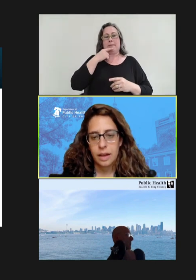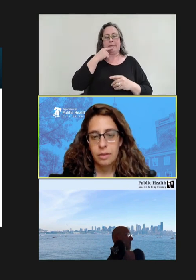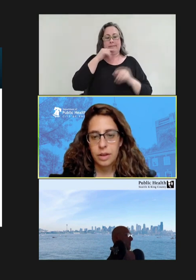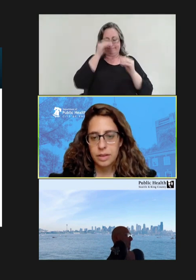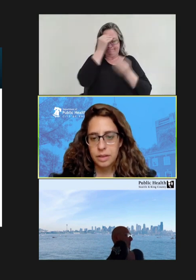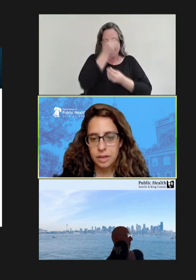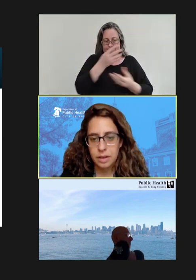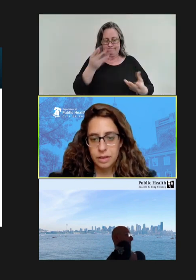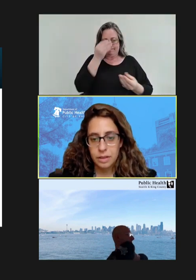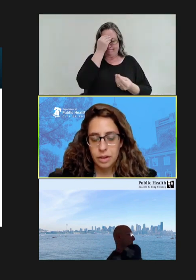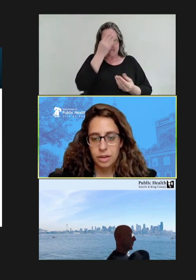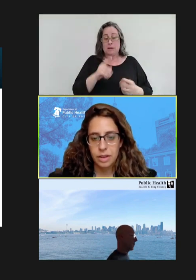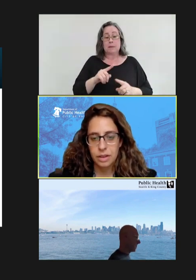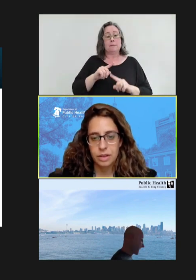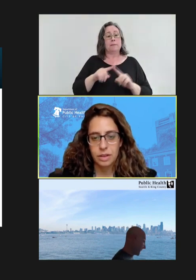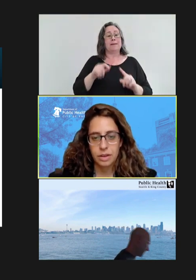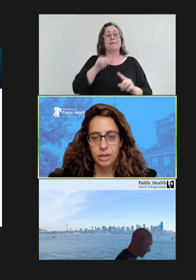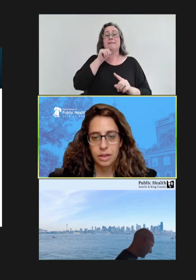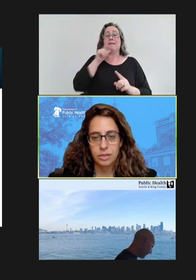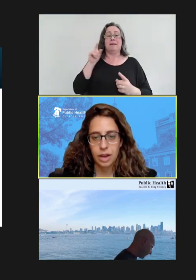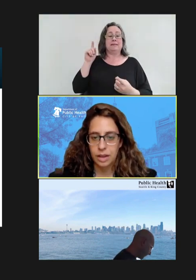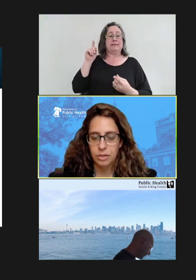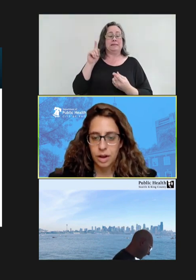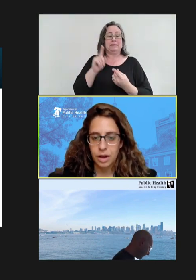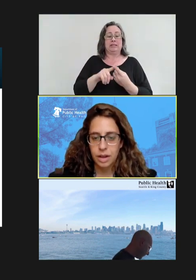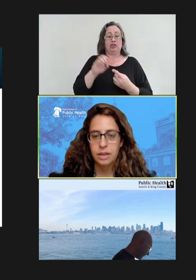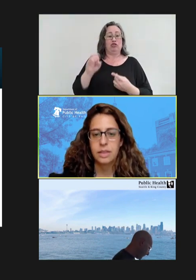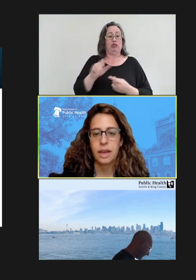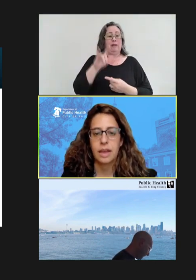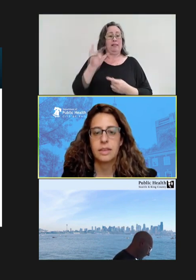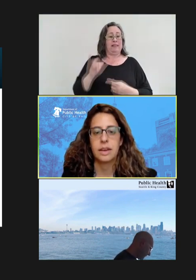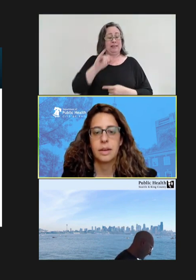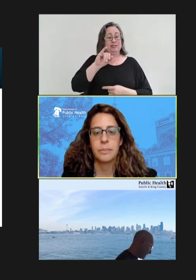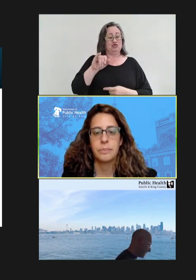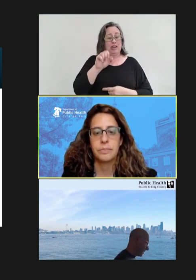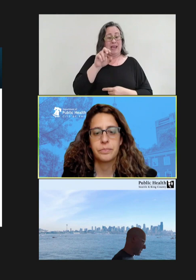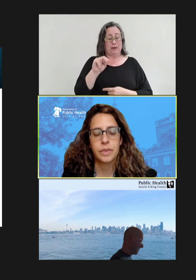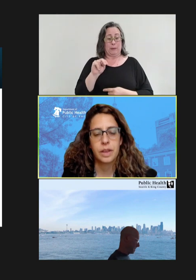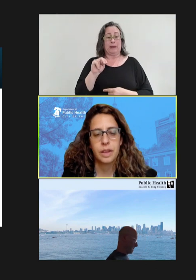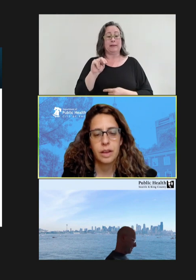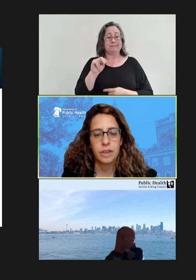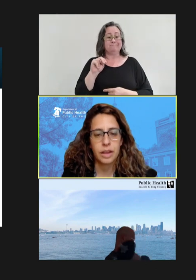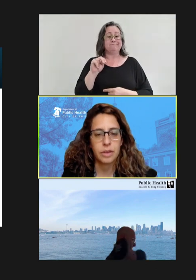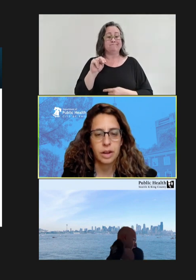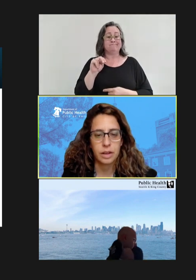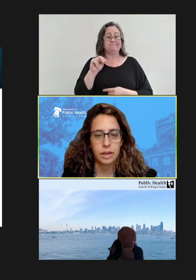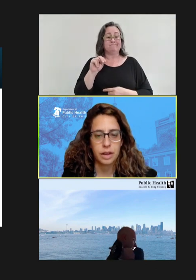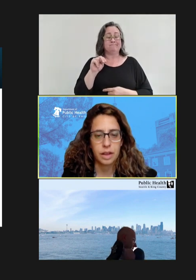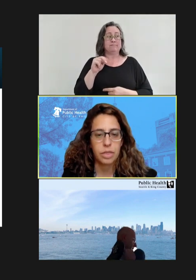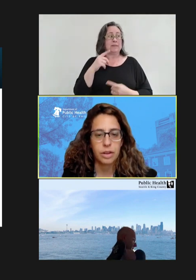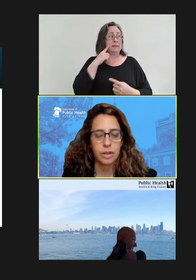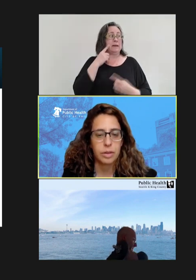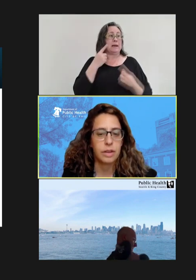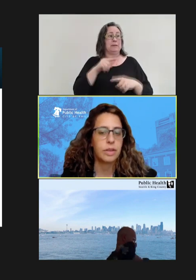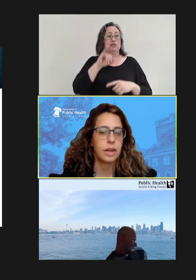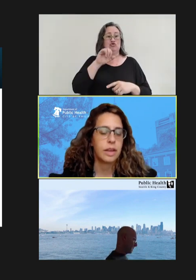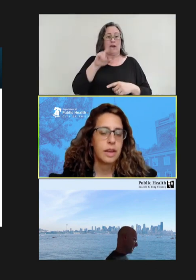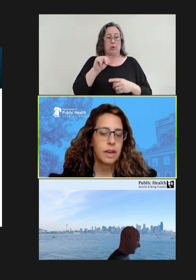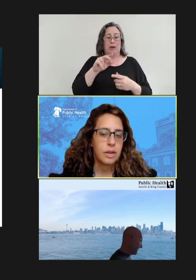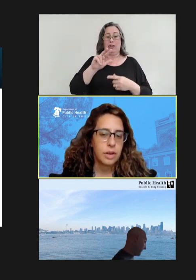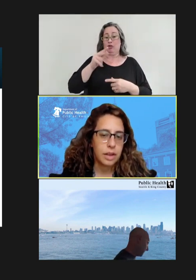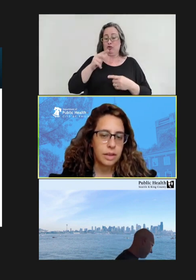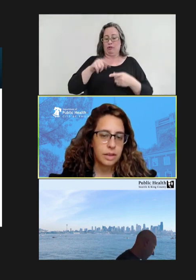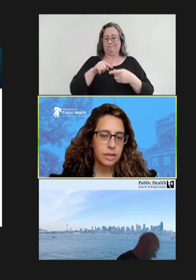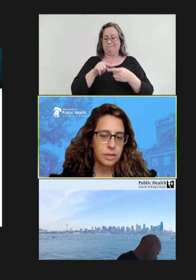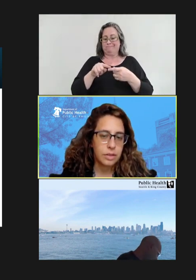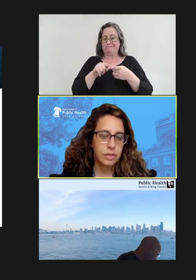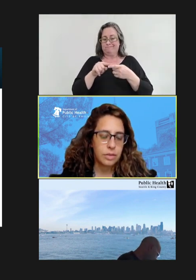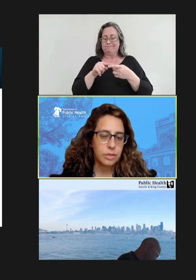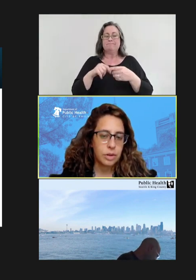It wasn't until the early January that -- on January 3rd, I believe, that we were